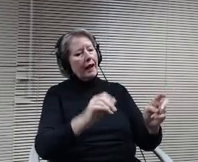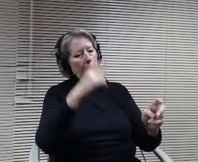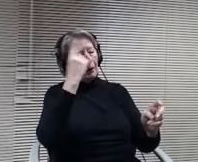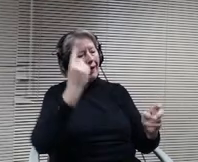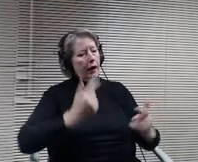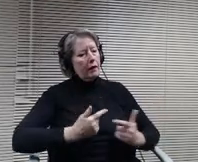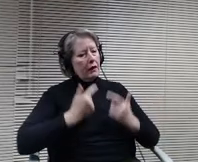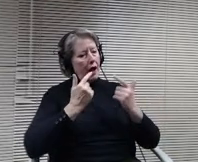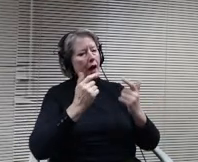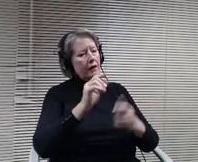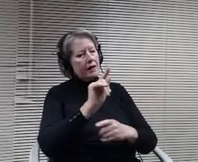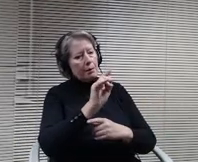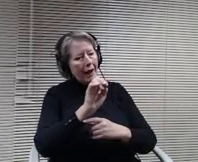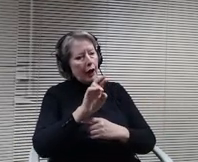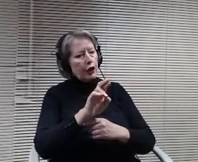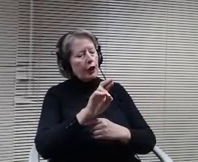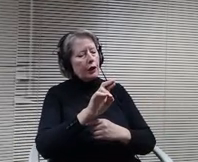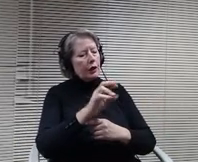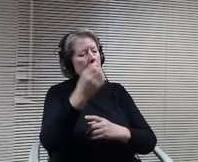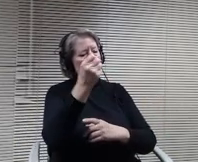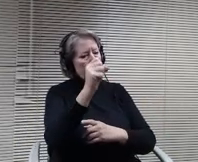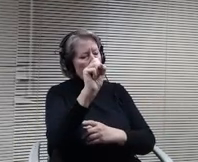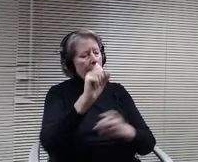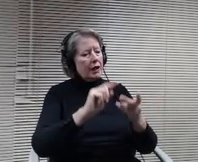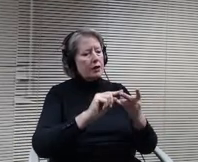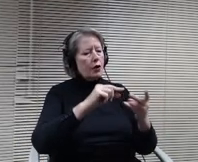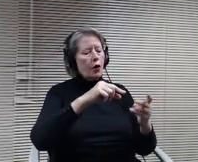queer trans sexual education could be deemed controversial.